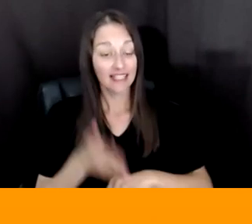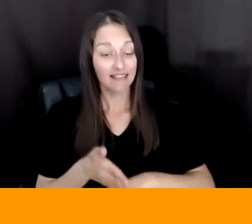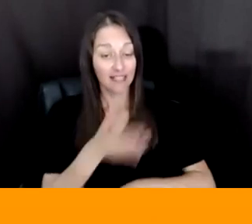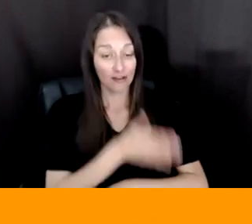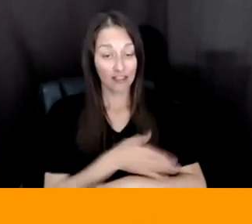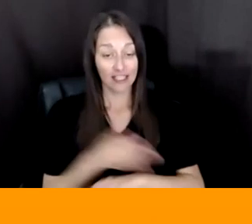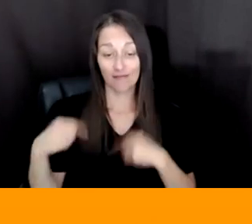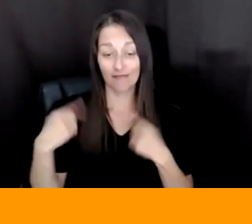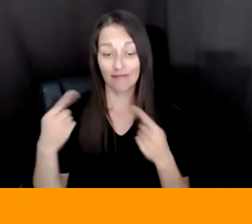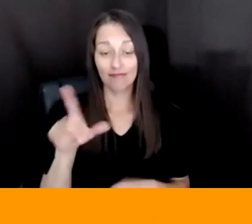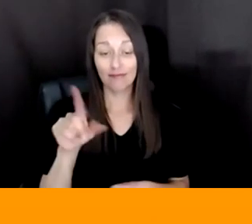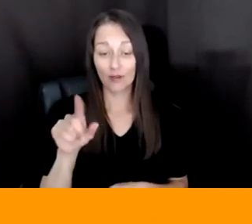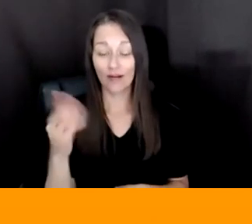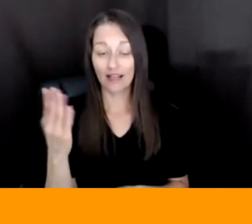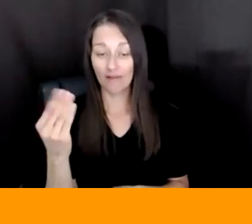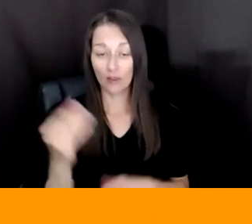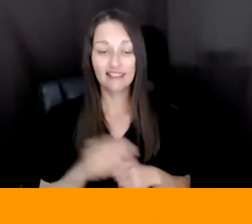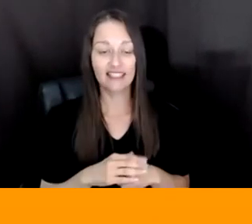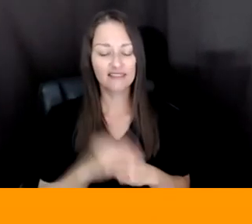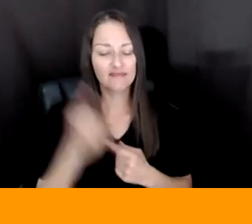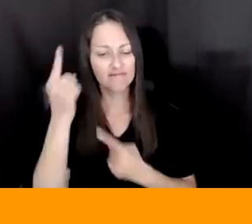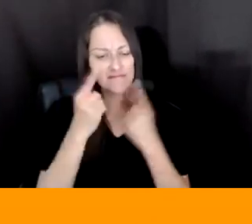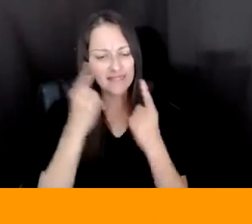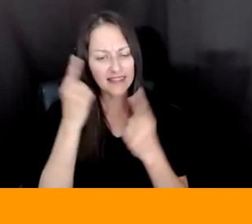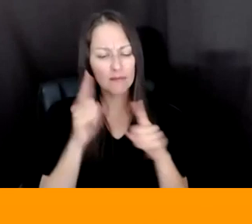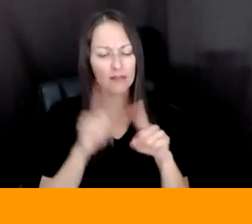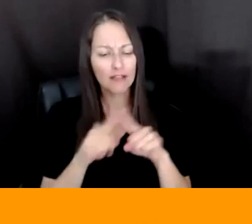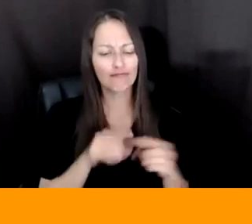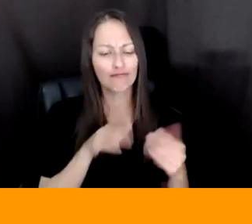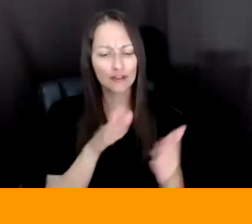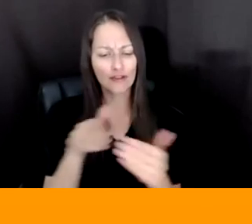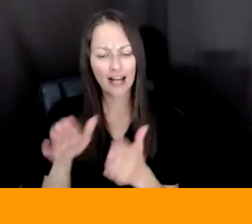AND THEN THINK ABOUT STRATEGIES OF HOW WE DEAL WITH IT. IS IT ALL ABOUT REFUSAL?